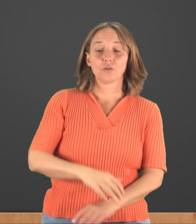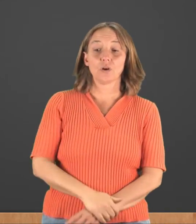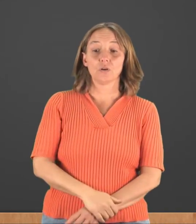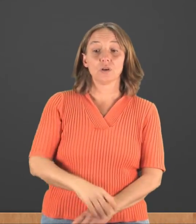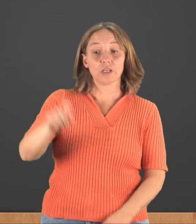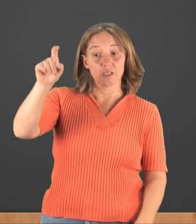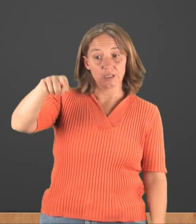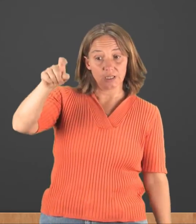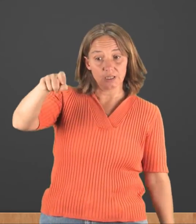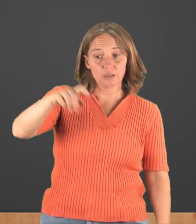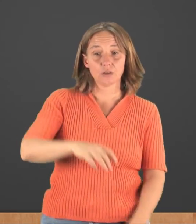So, need.